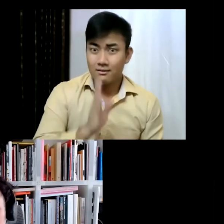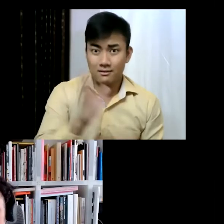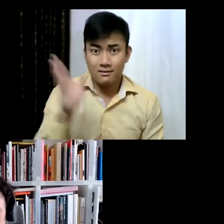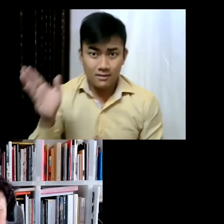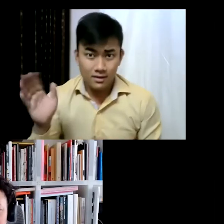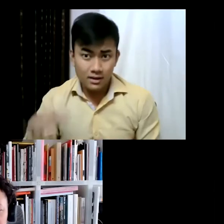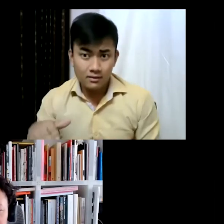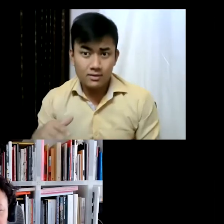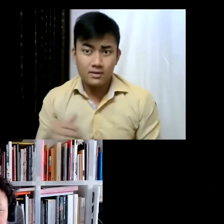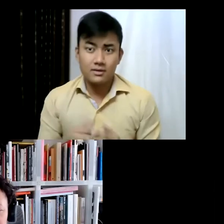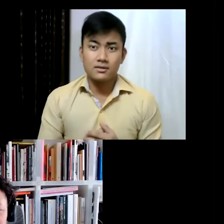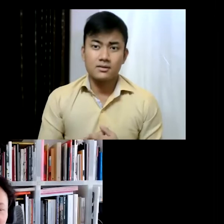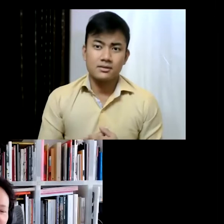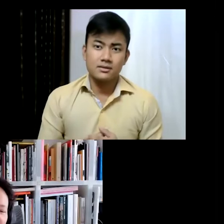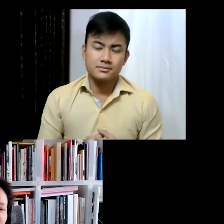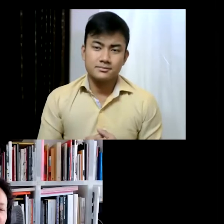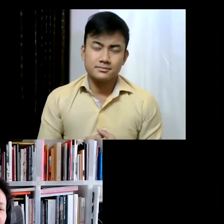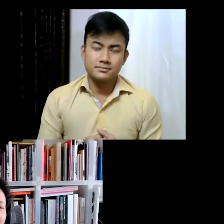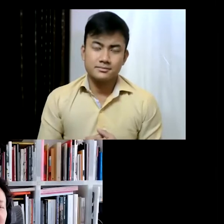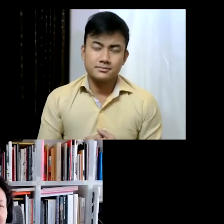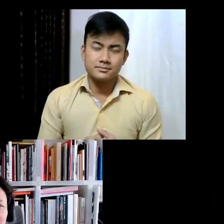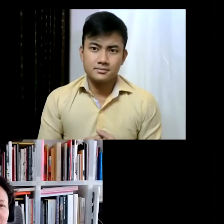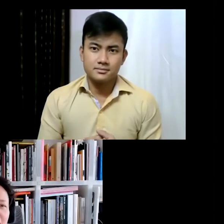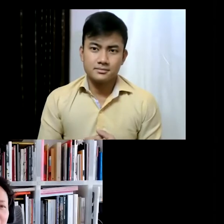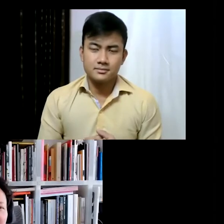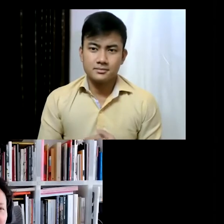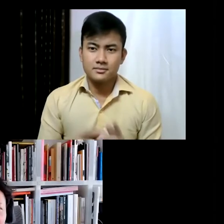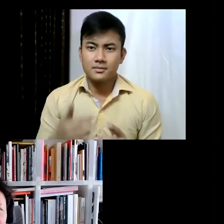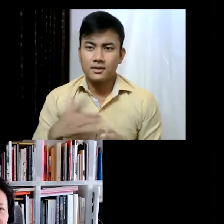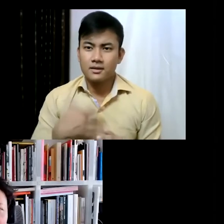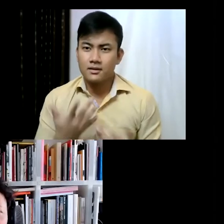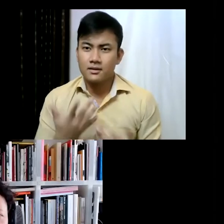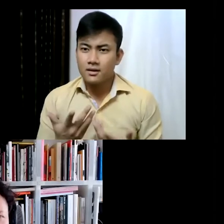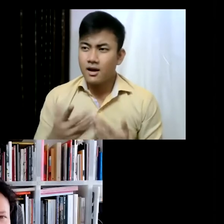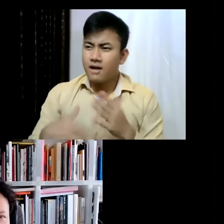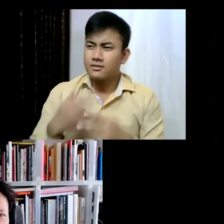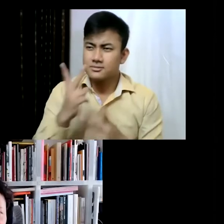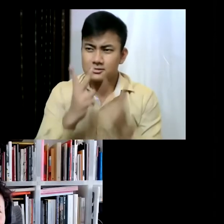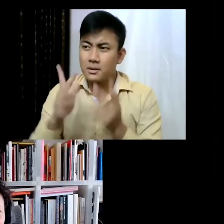not tension... but a little bit of embarrassment of this person... that is you know, it's a